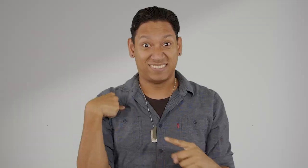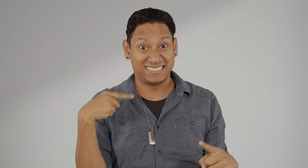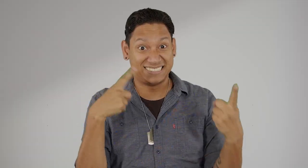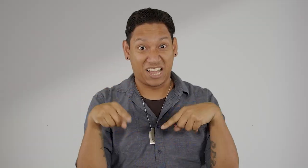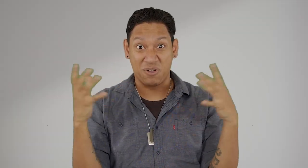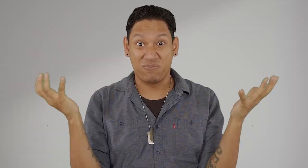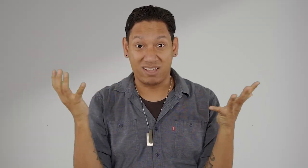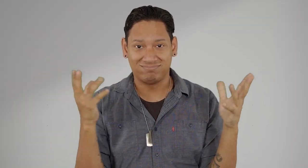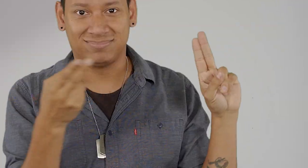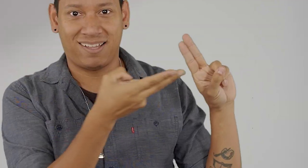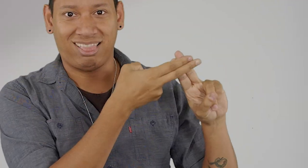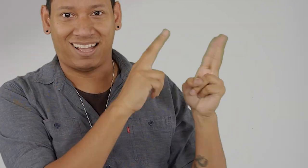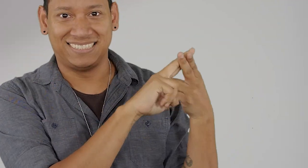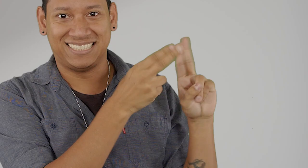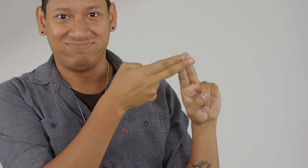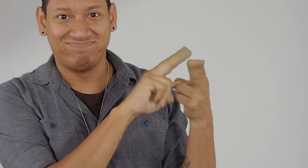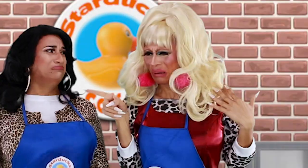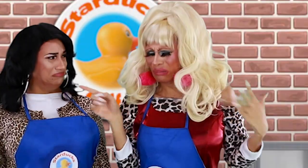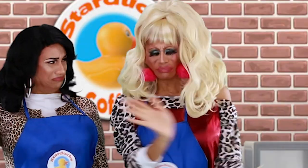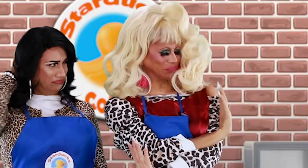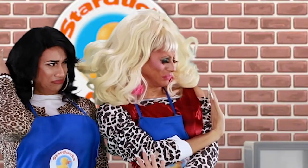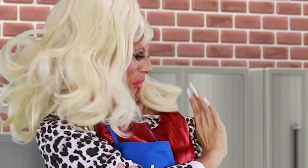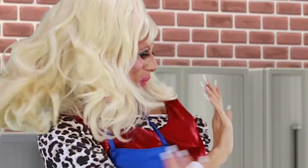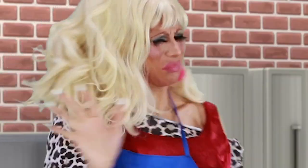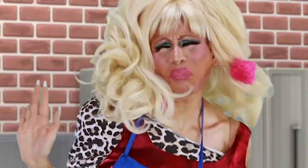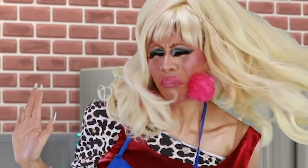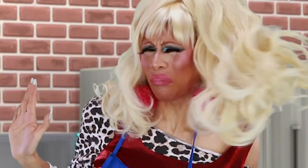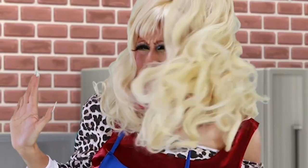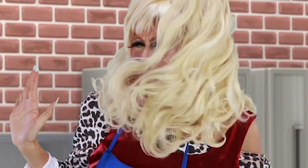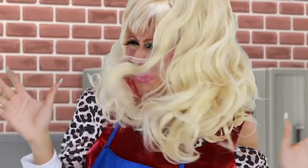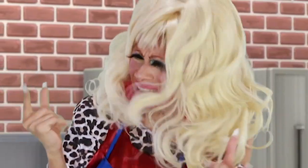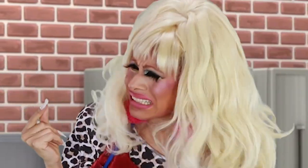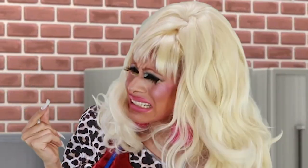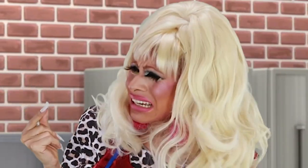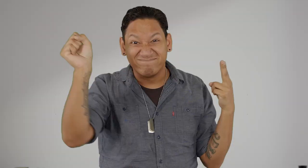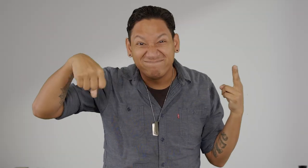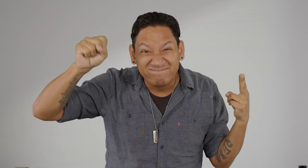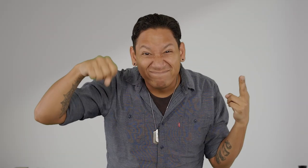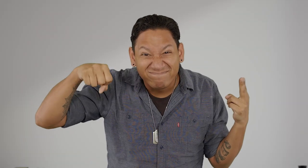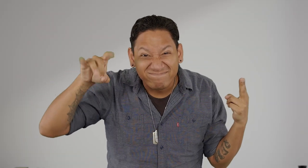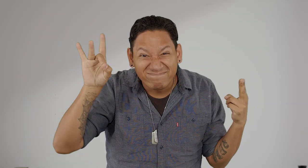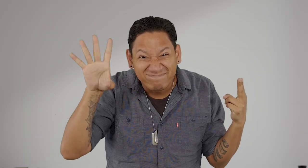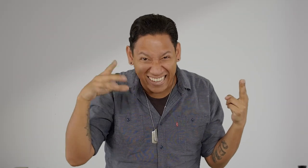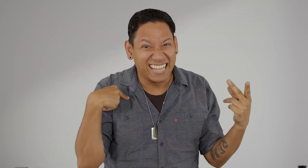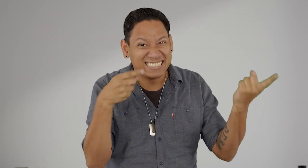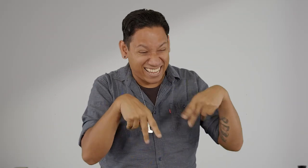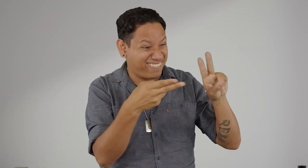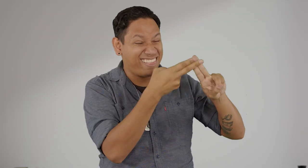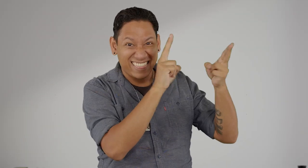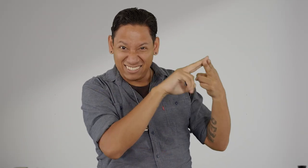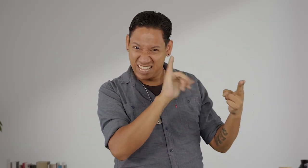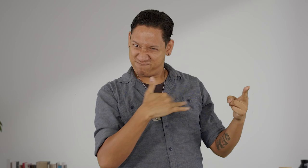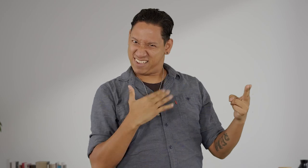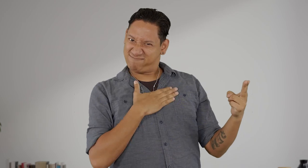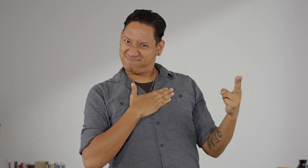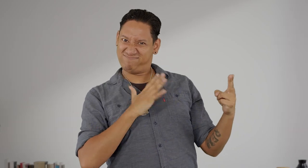I sign CLOSET like this. What?! Yeah! Interesting, right? That’s how I sign CLOSET.